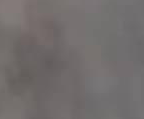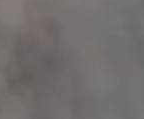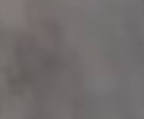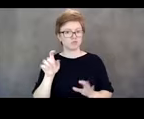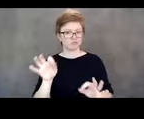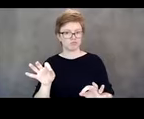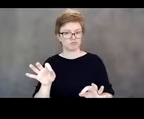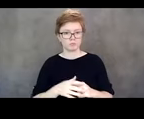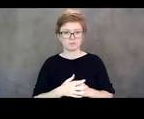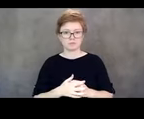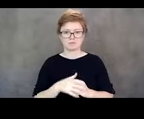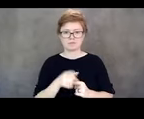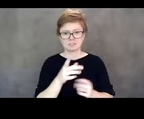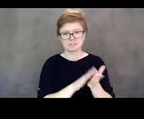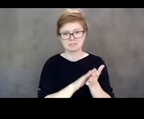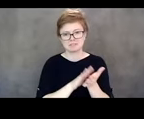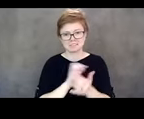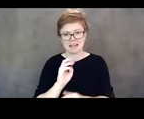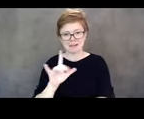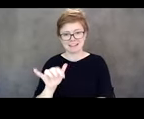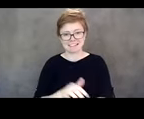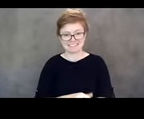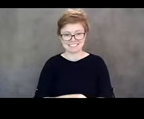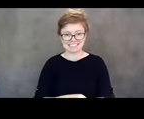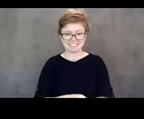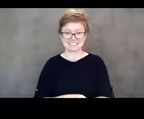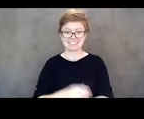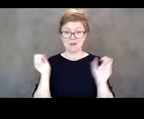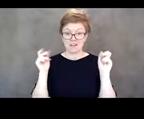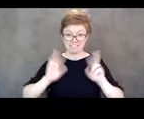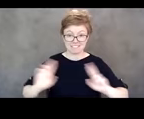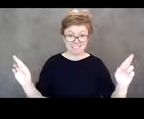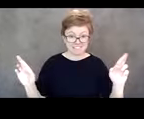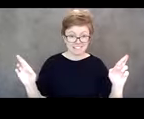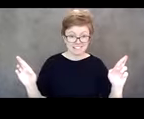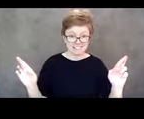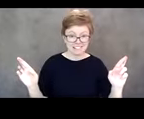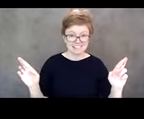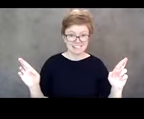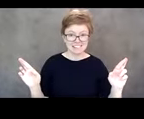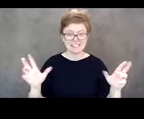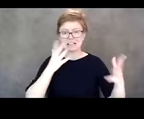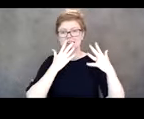You’re doing well Emily. Here we go. Thank you. Thank you everyone for letting us know.